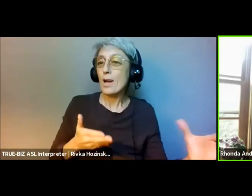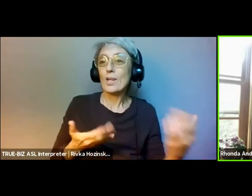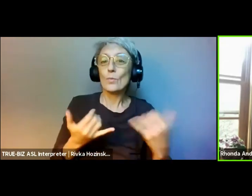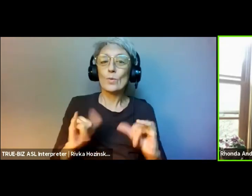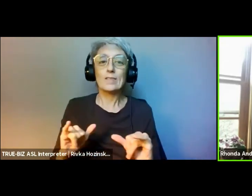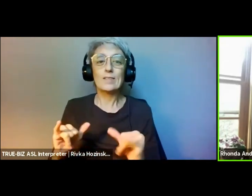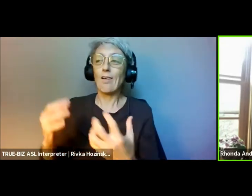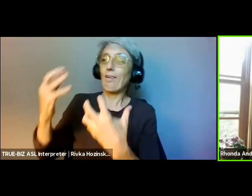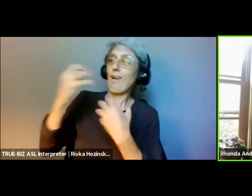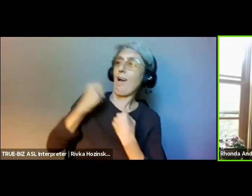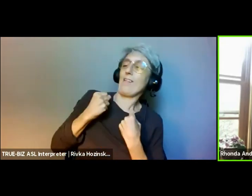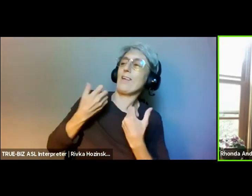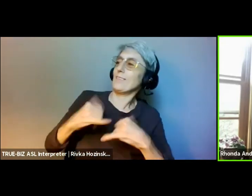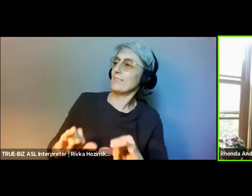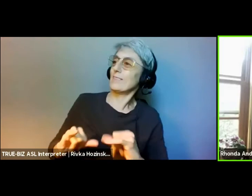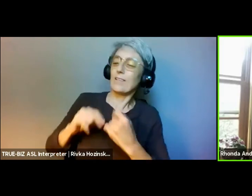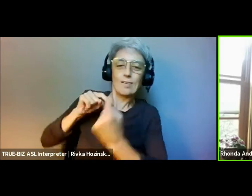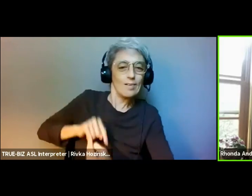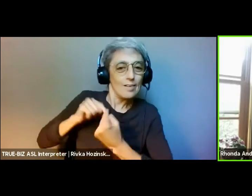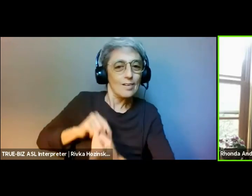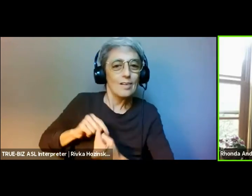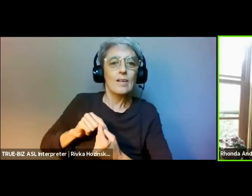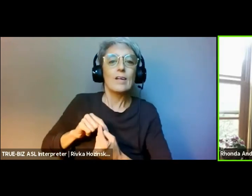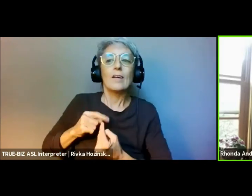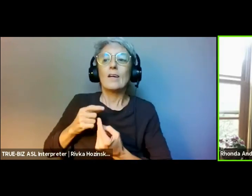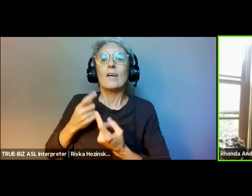building collective political, economic, and cultural power.